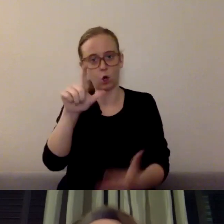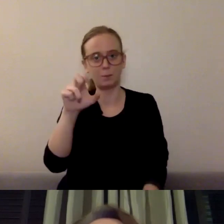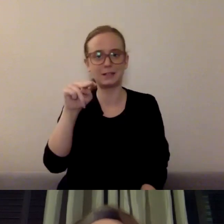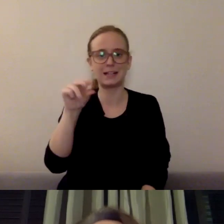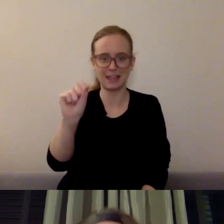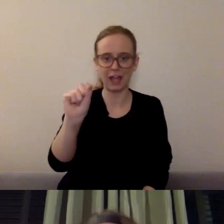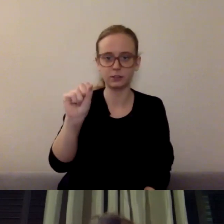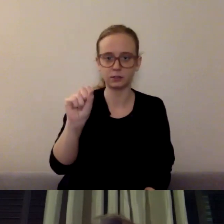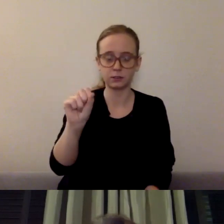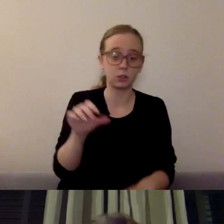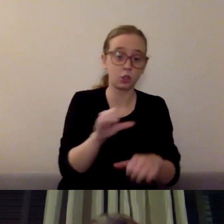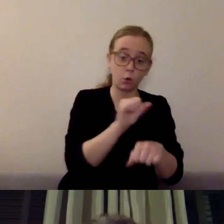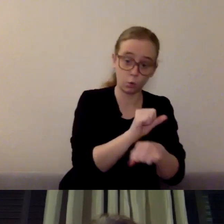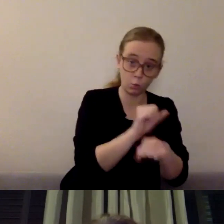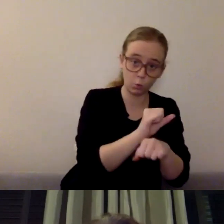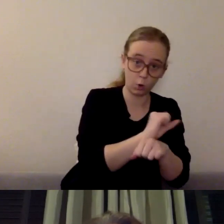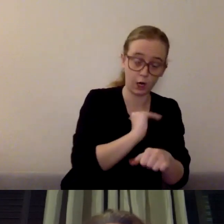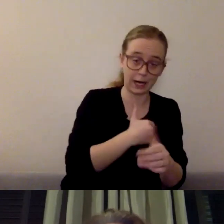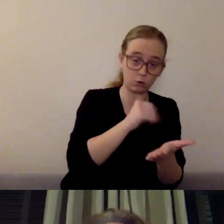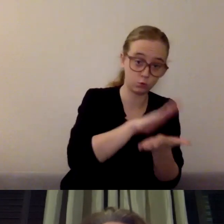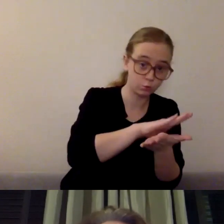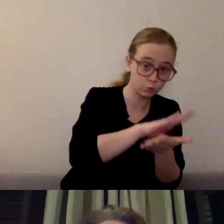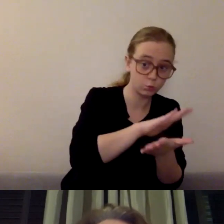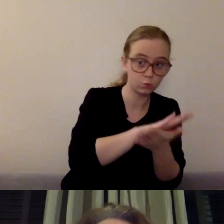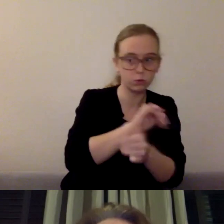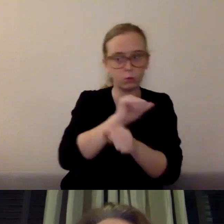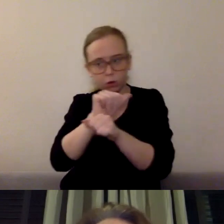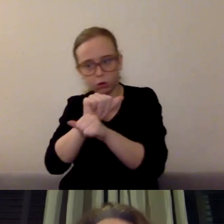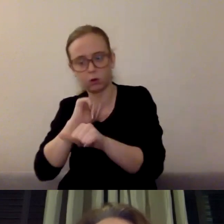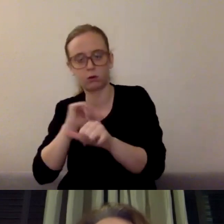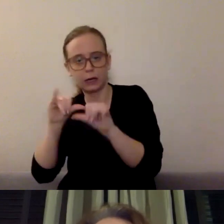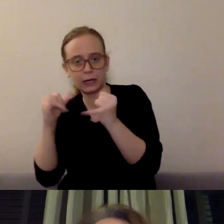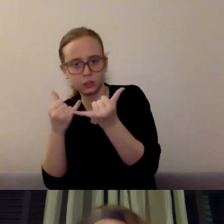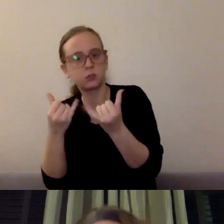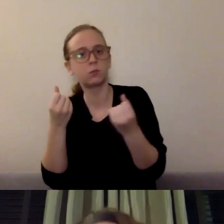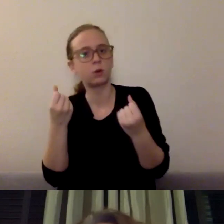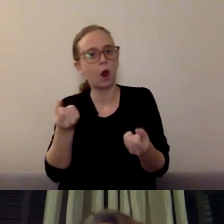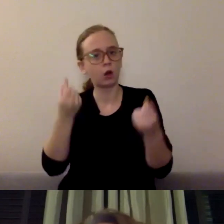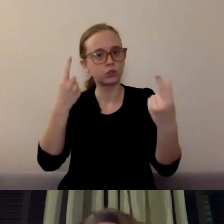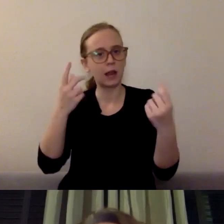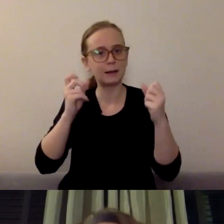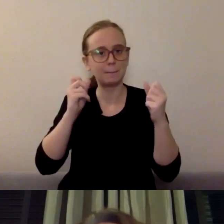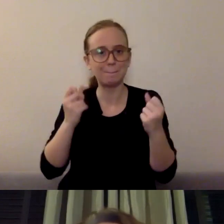recognizing that many people come to this place because of histories of trauma or current trauma.